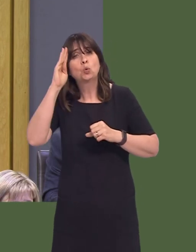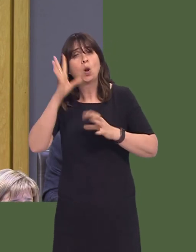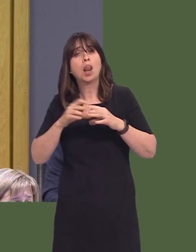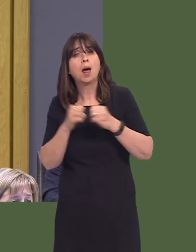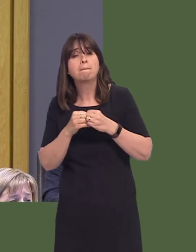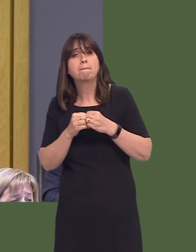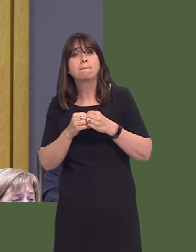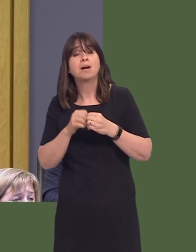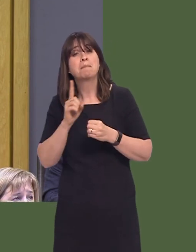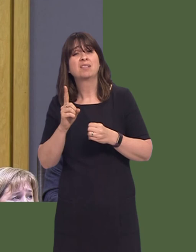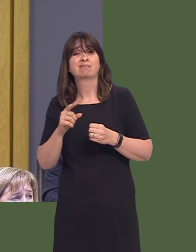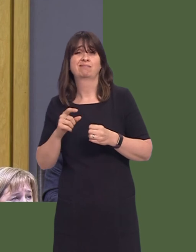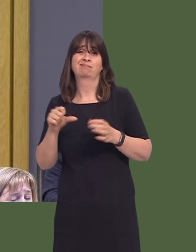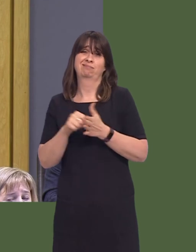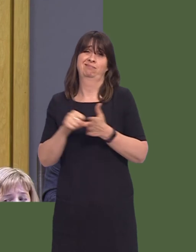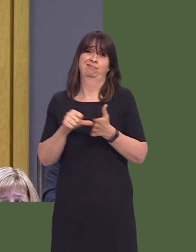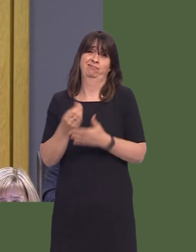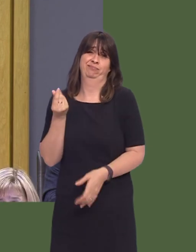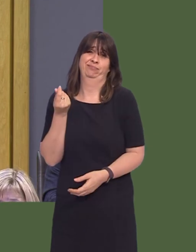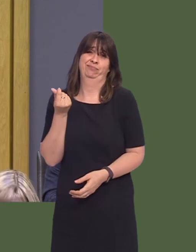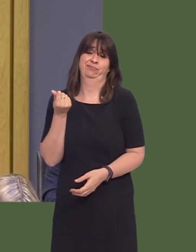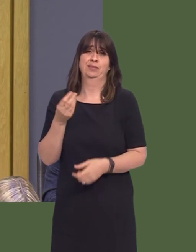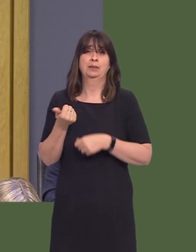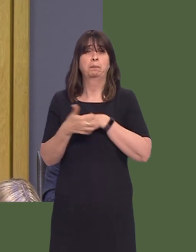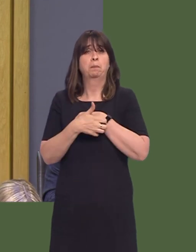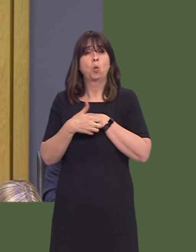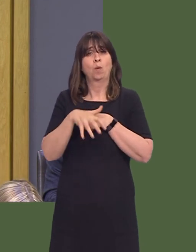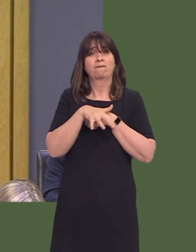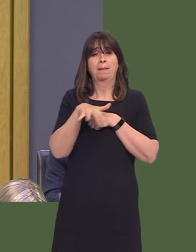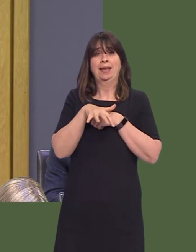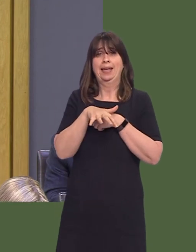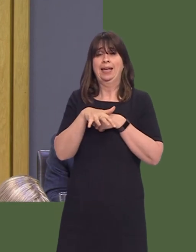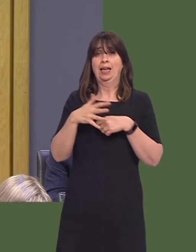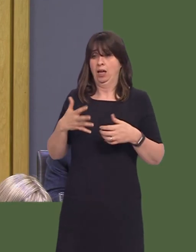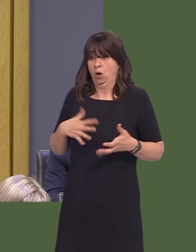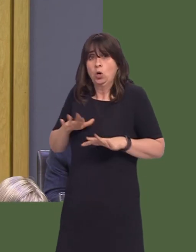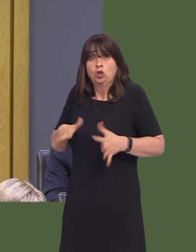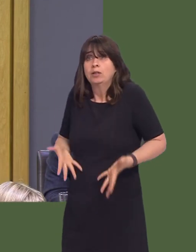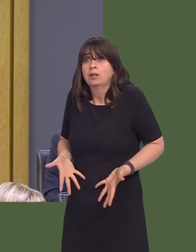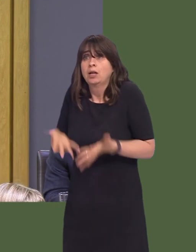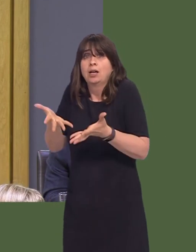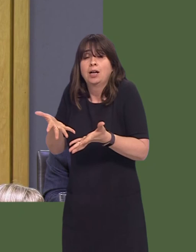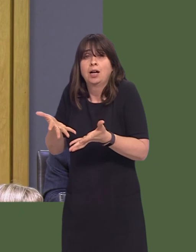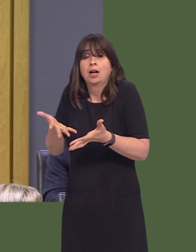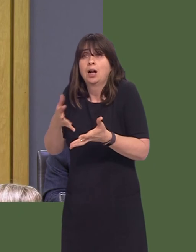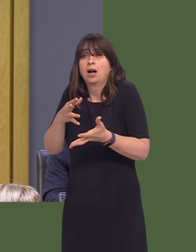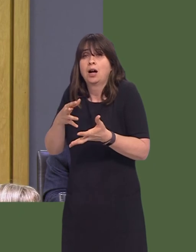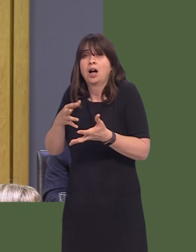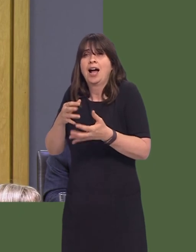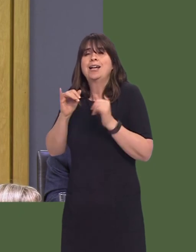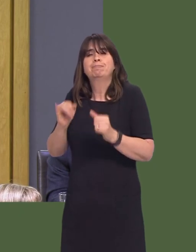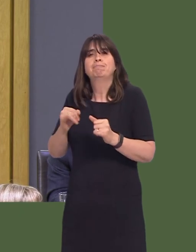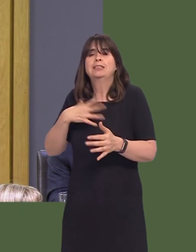to poorer families, when you need specialist equipment and specialist kit for sporting